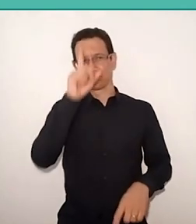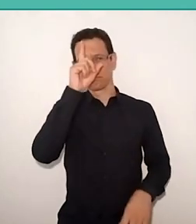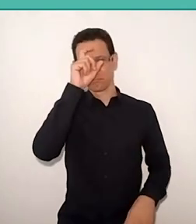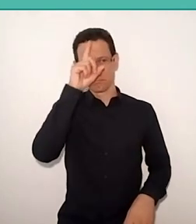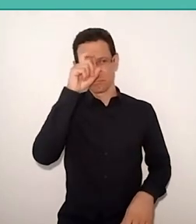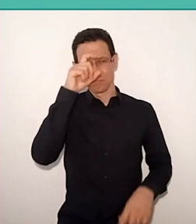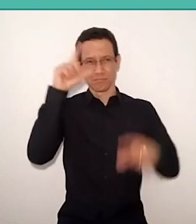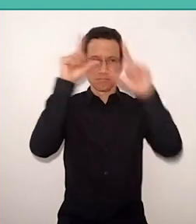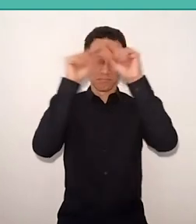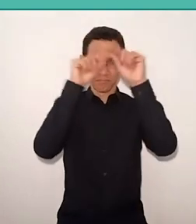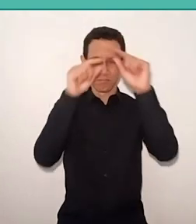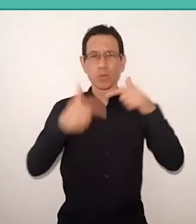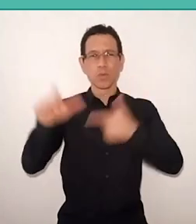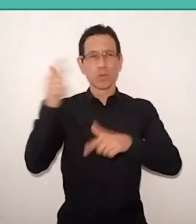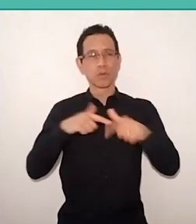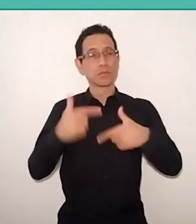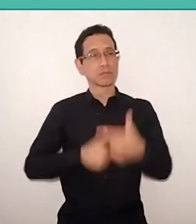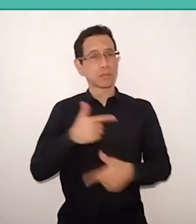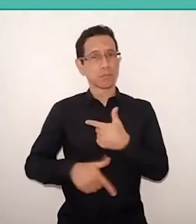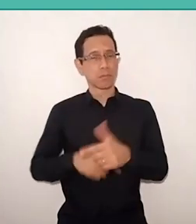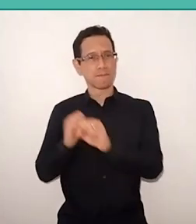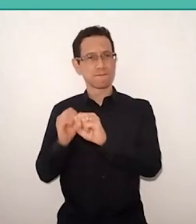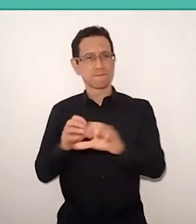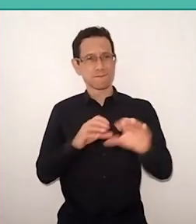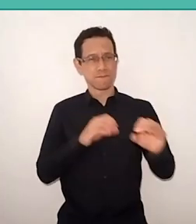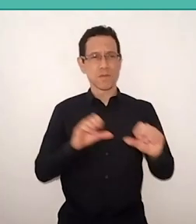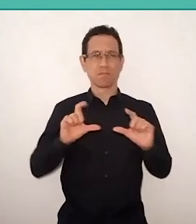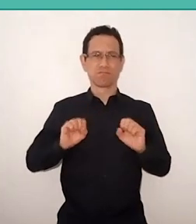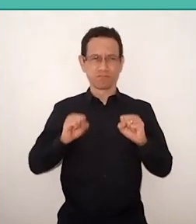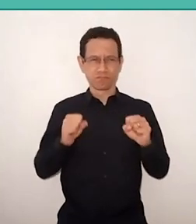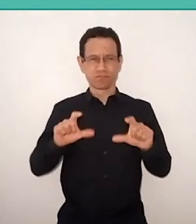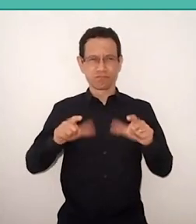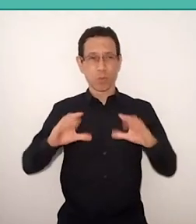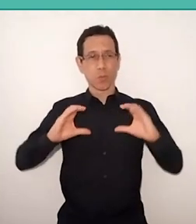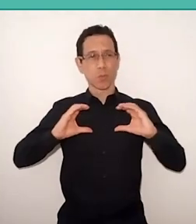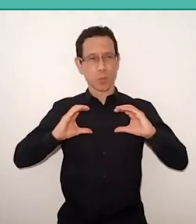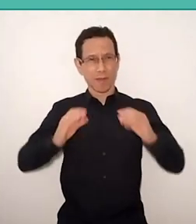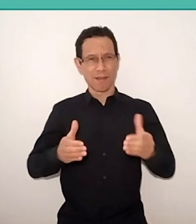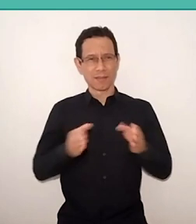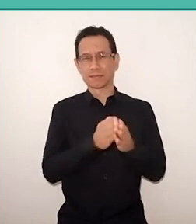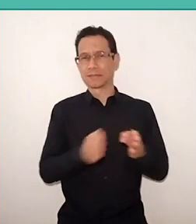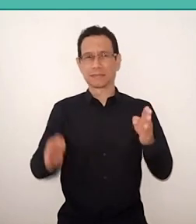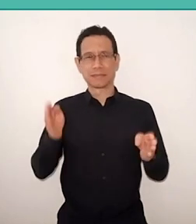who faced, with such courage, dedication and creativity, these isolation times and uncertainties.